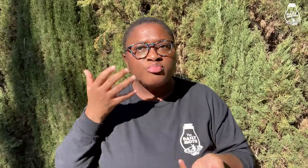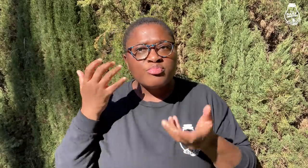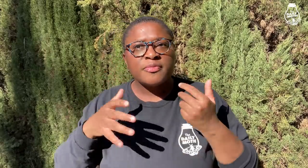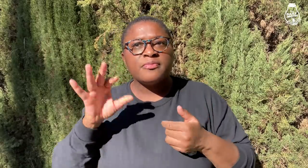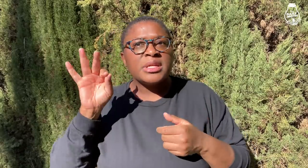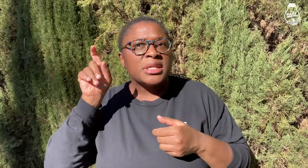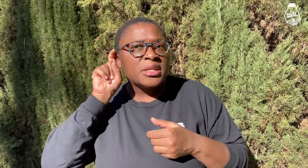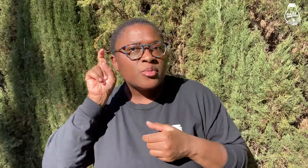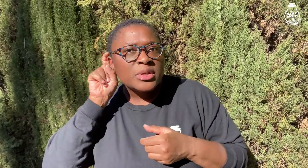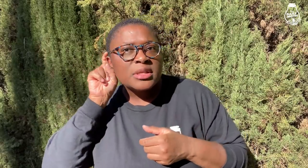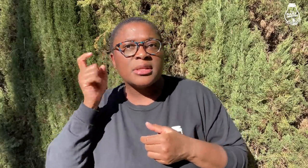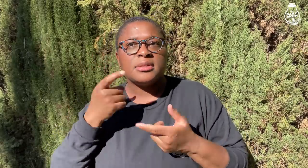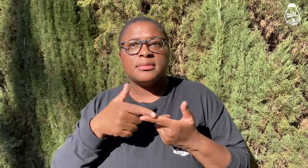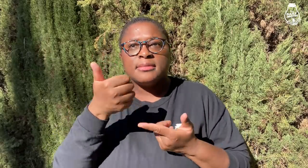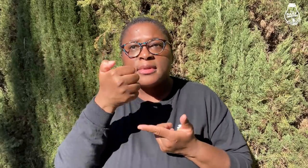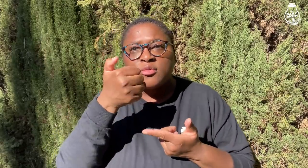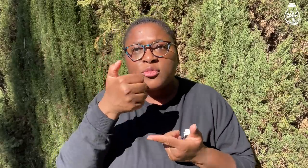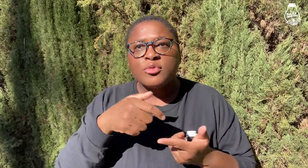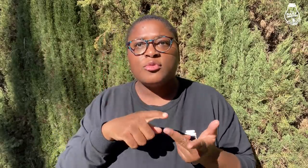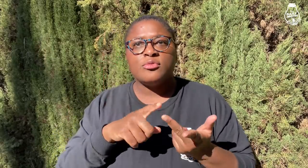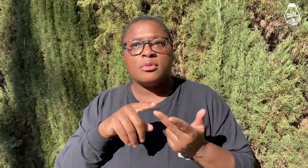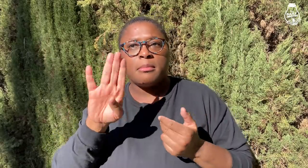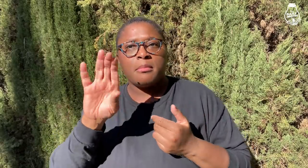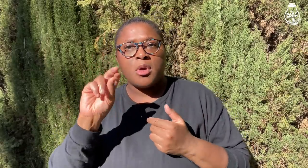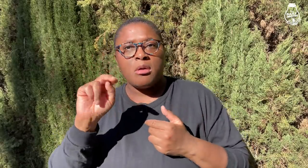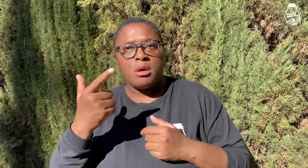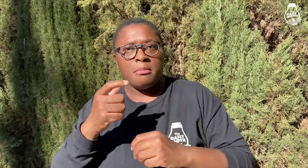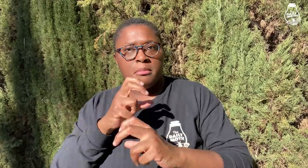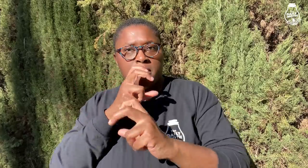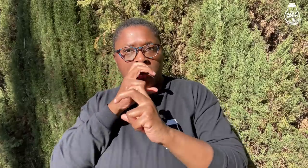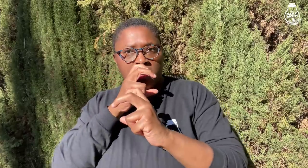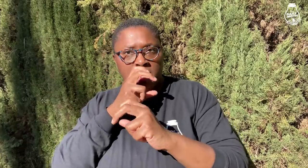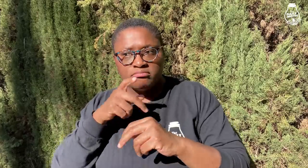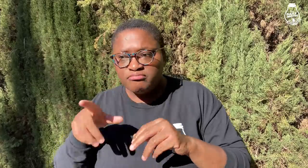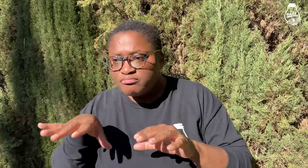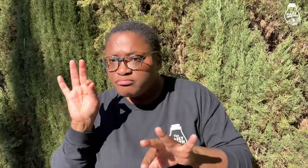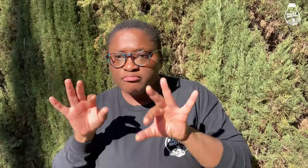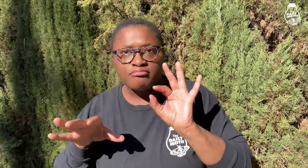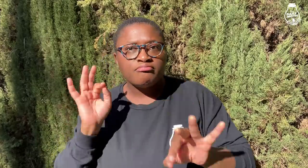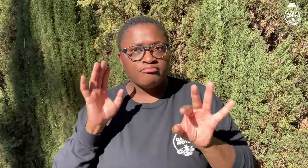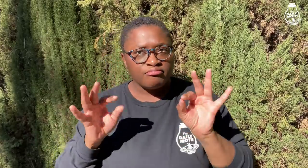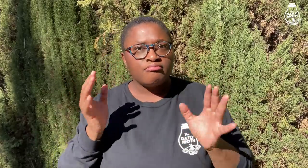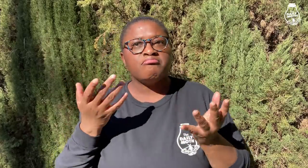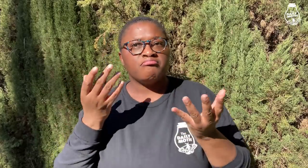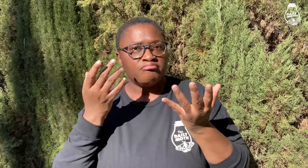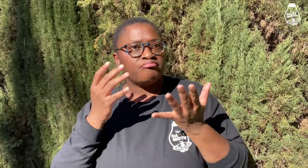She also found hearing aids, a flashlight, and a bong.